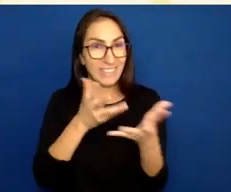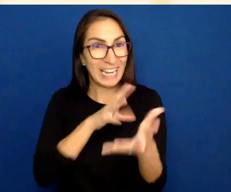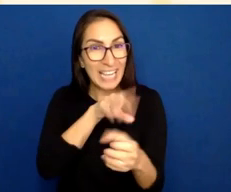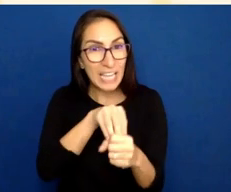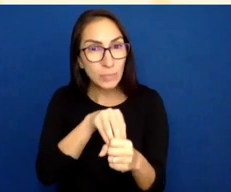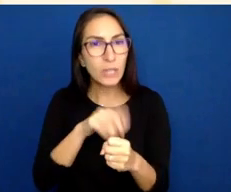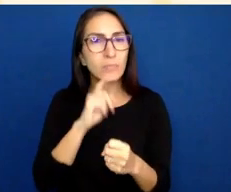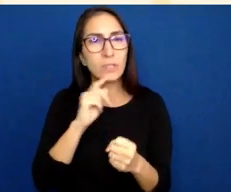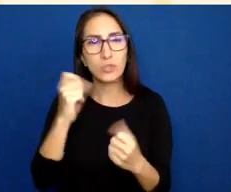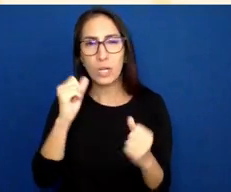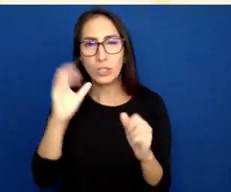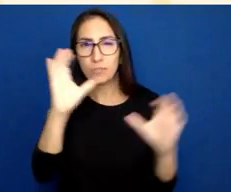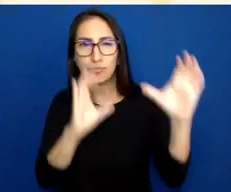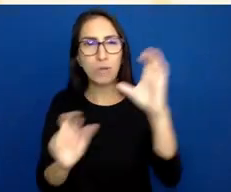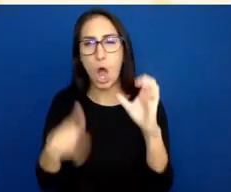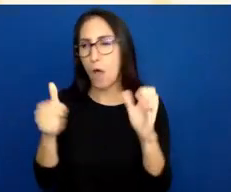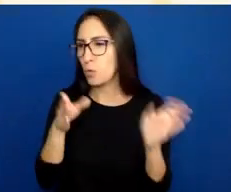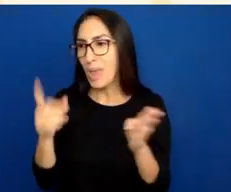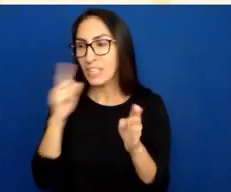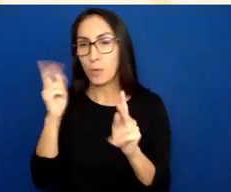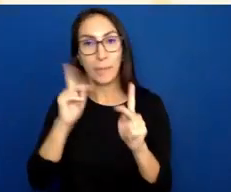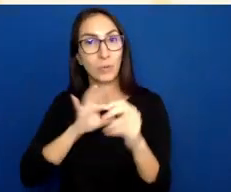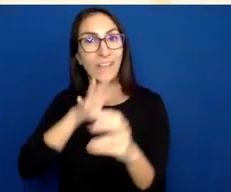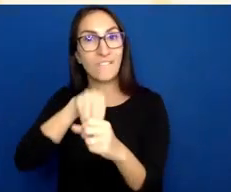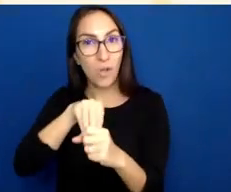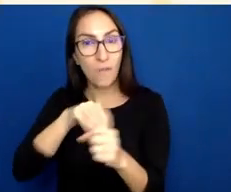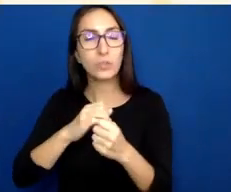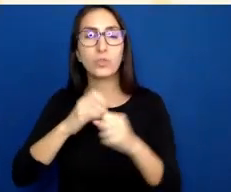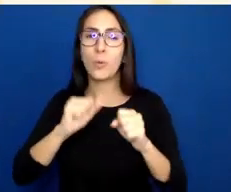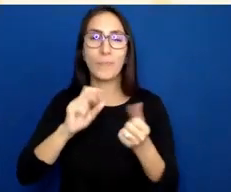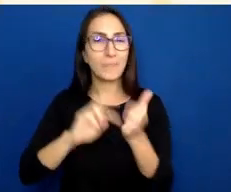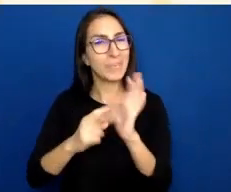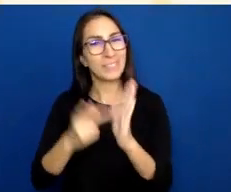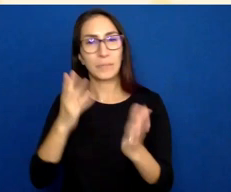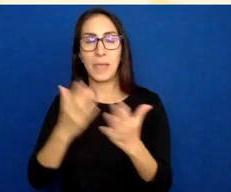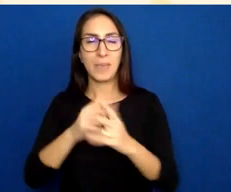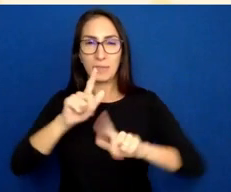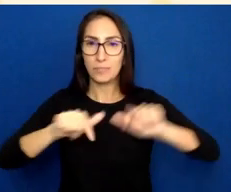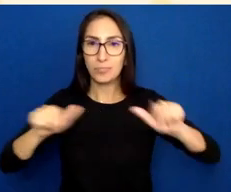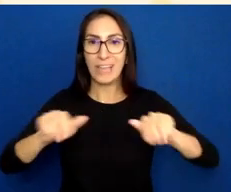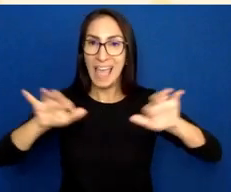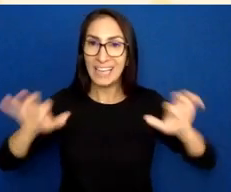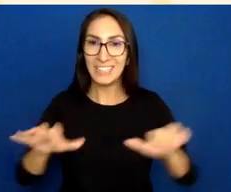So that could be including a variety of activities, like my failed attempt at a Mentimeter.